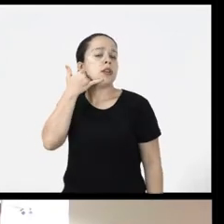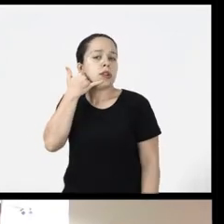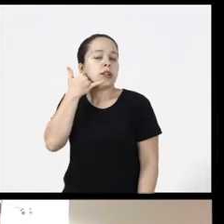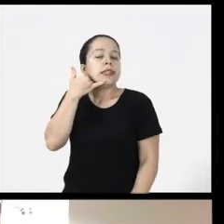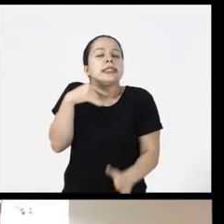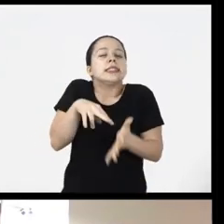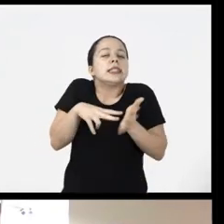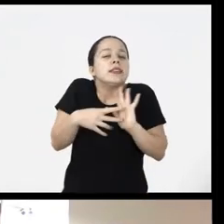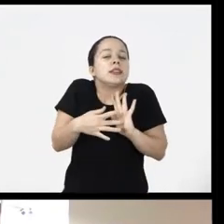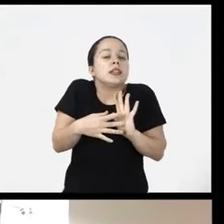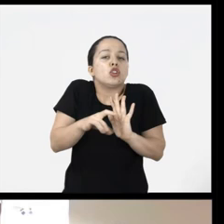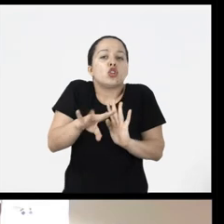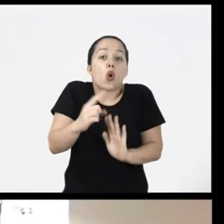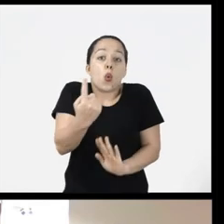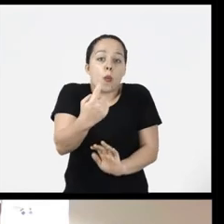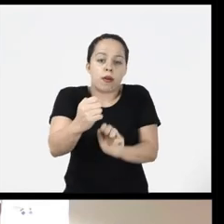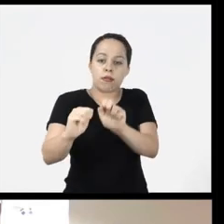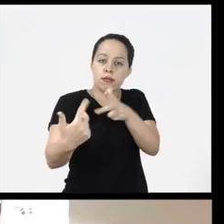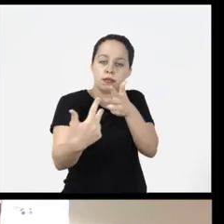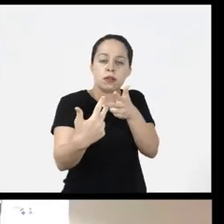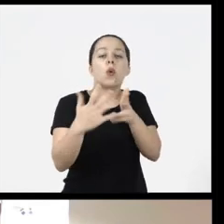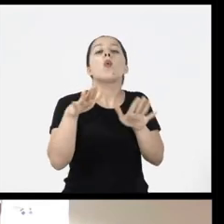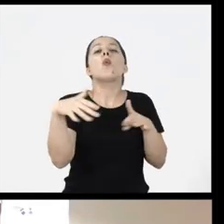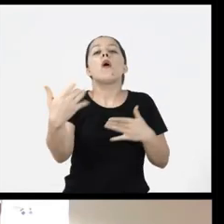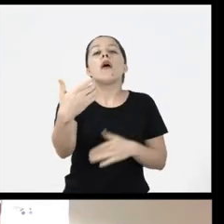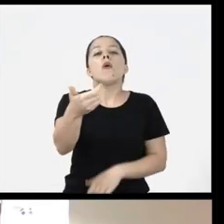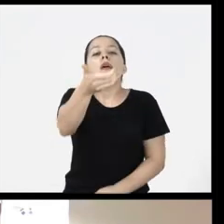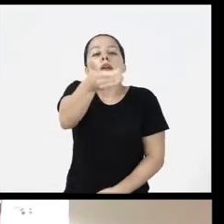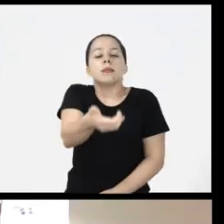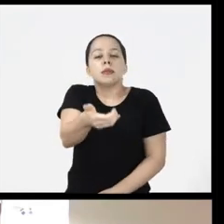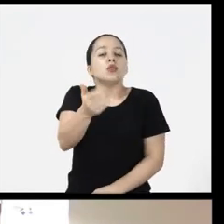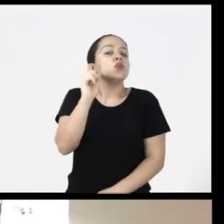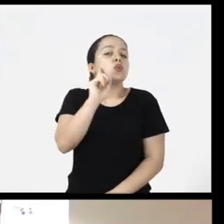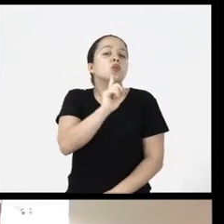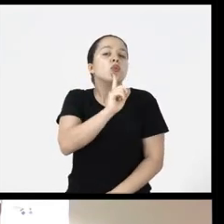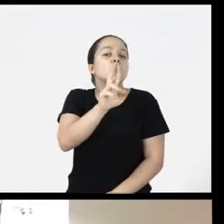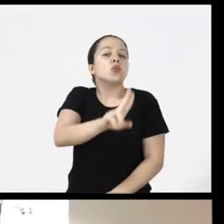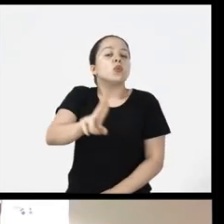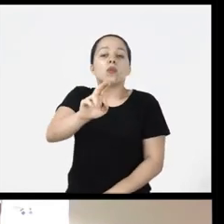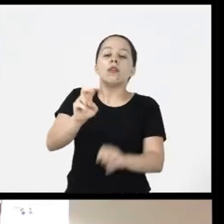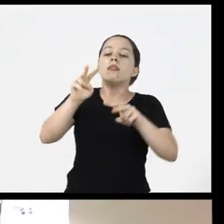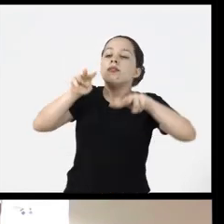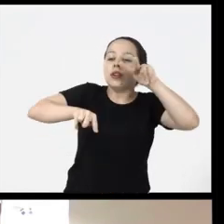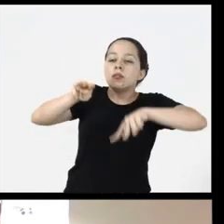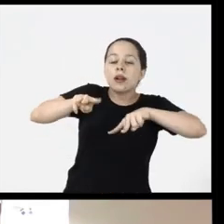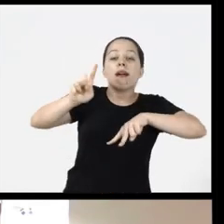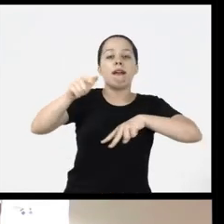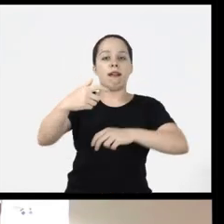the cell phone they only allow you to view a camera So what camera will the deaf person see